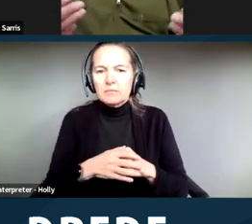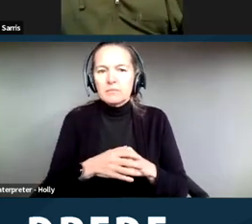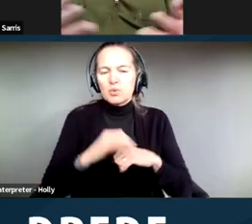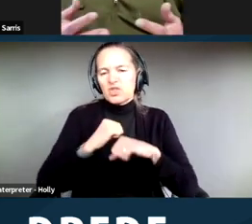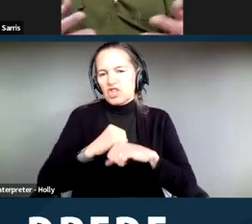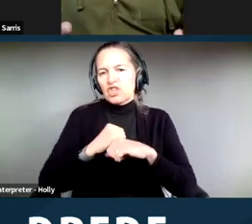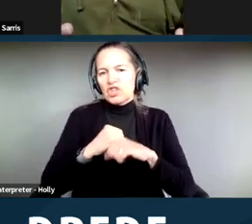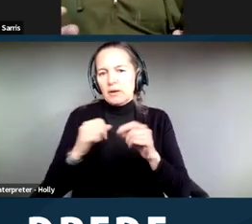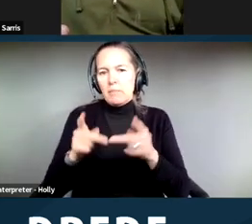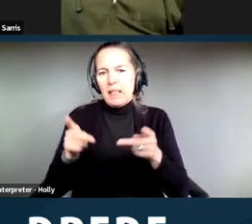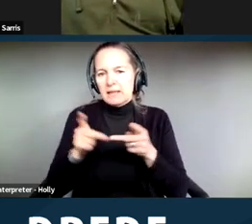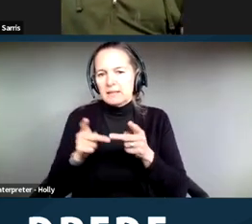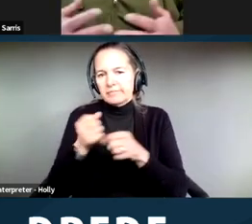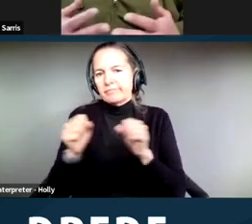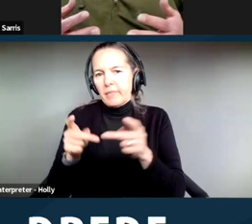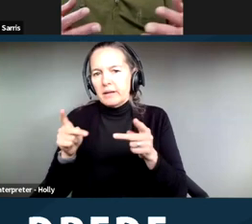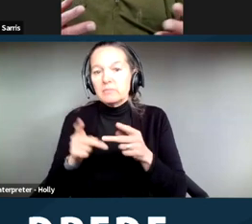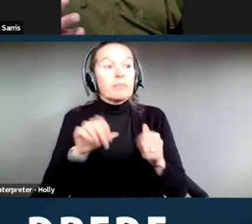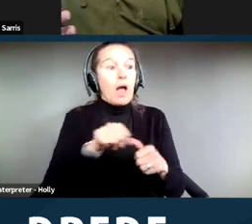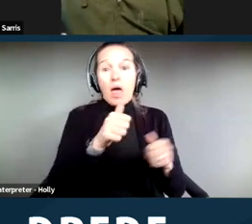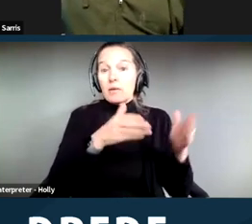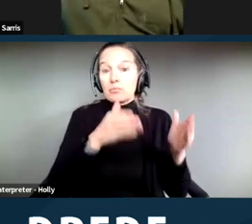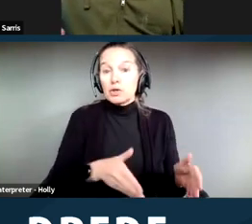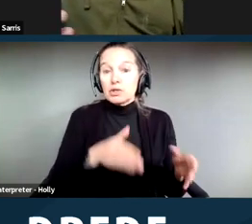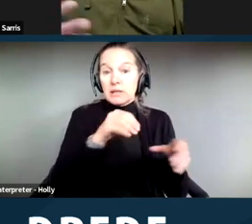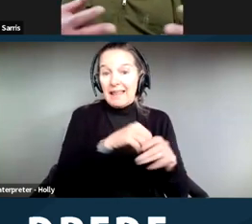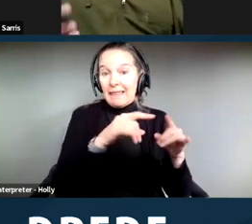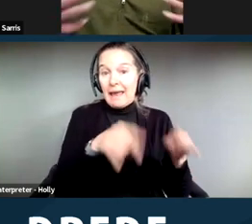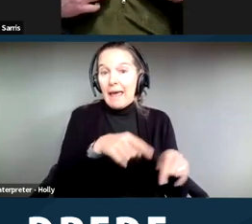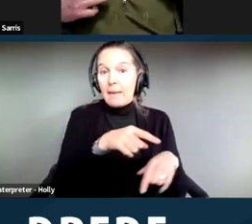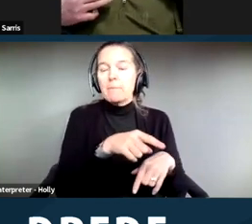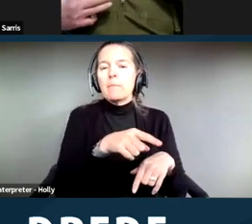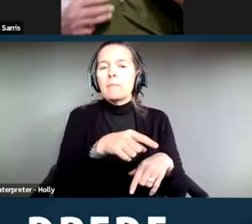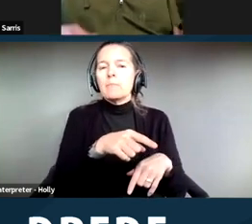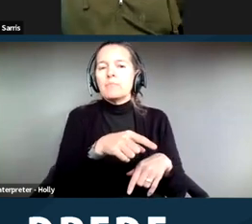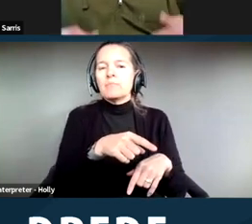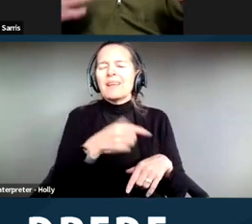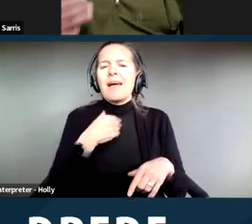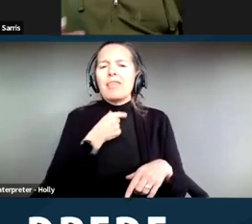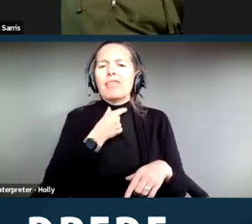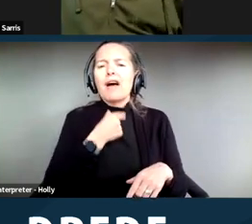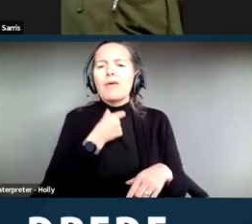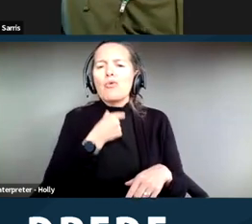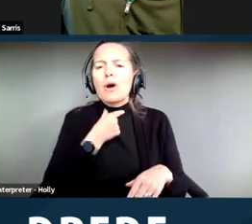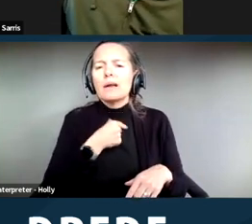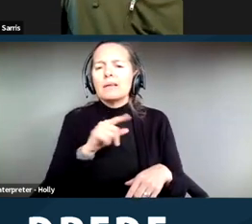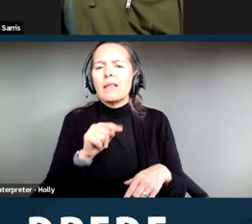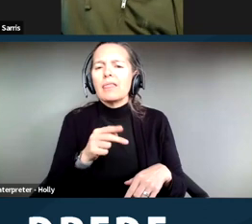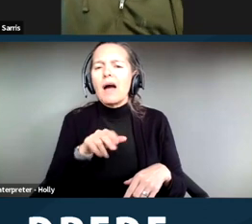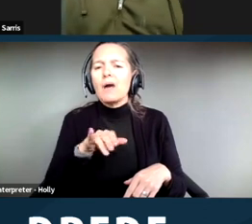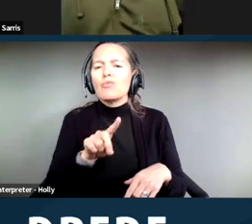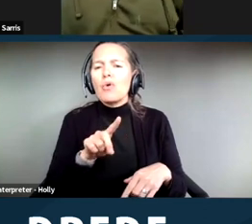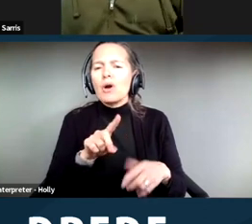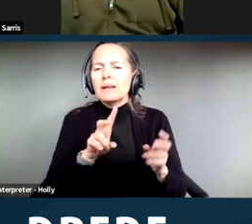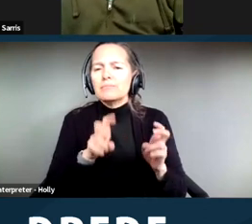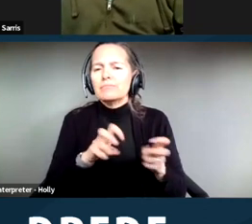Another individual at our camp, her ankle ‑‑ she had a thyroid issues, ankle swelling,